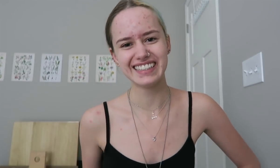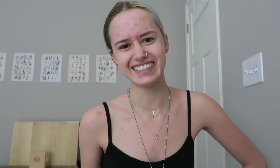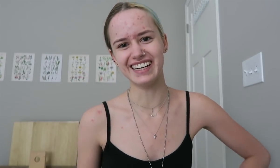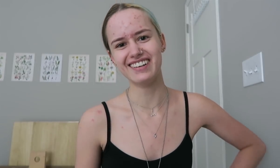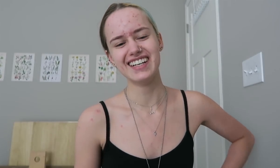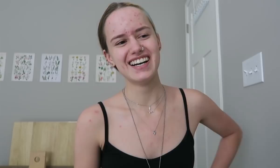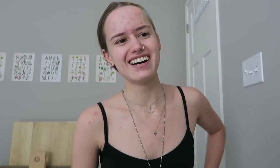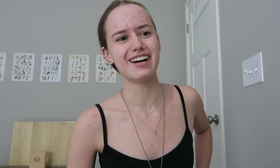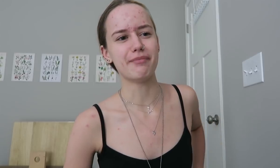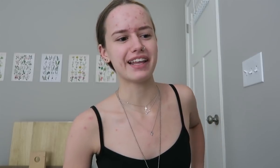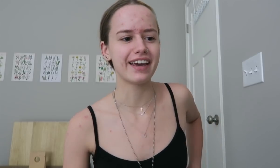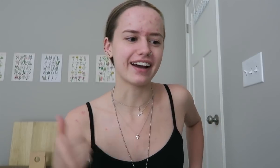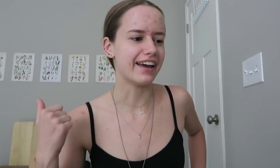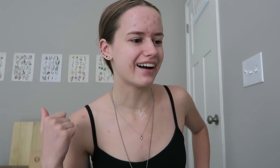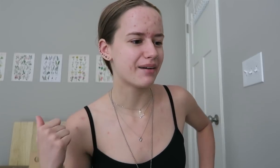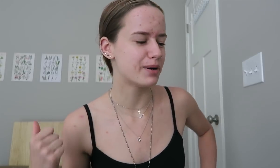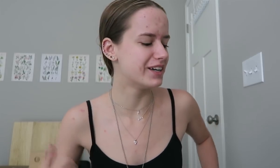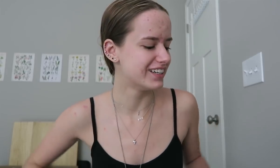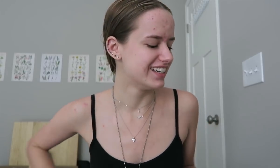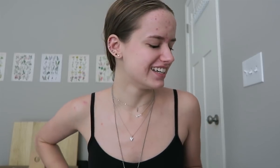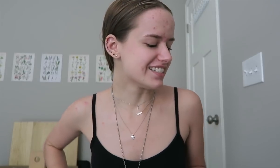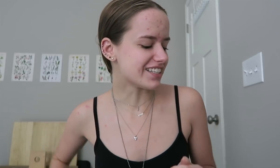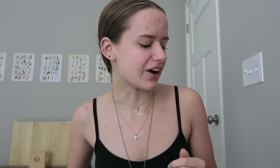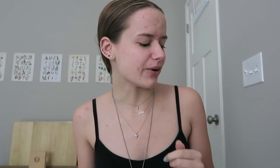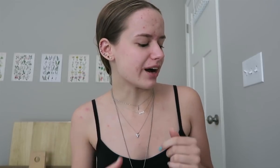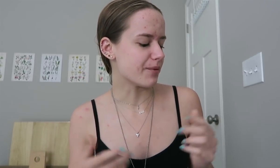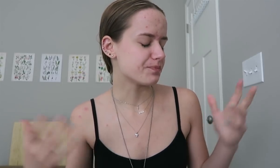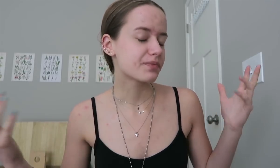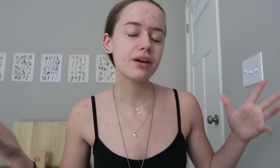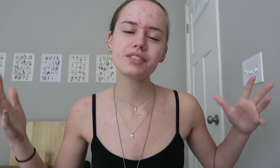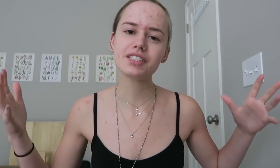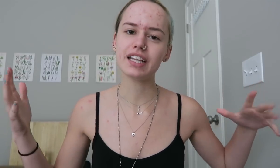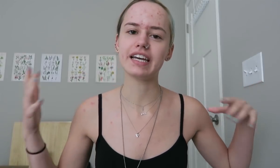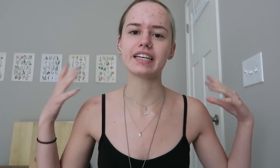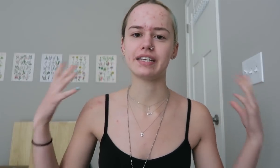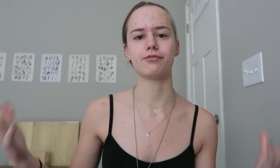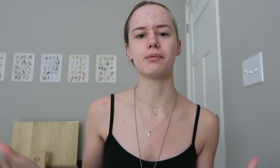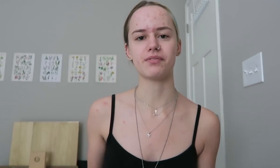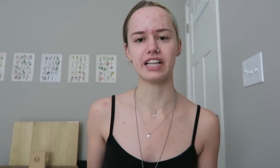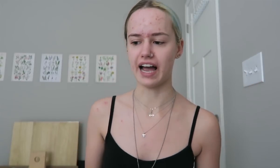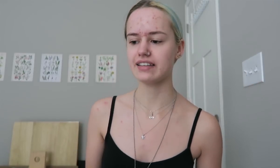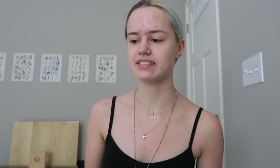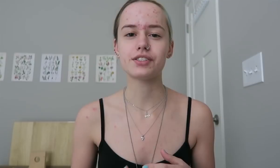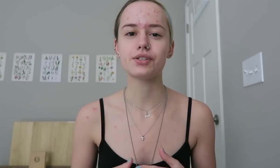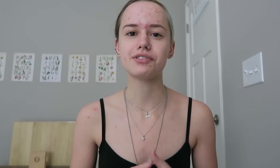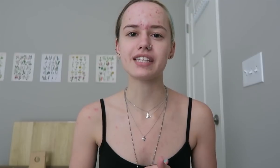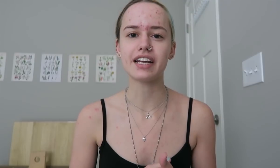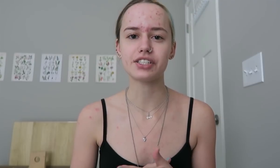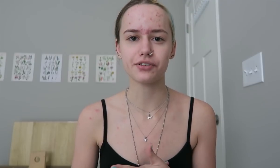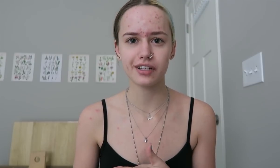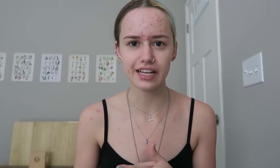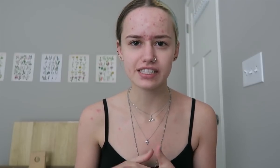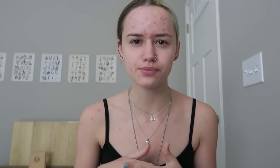You know? Um, I like Ihop. So, um, It was still like an informative class. The students that I took the classes with